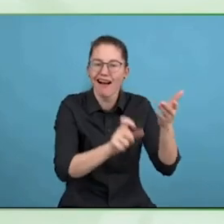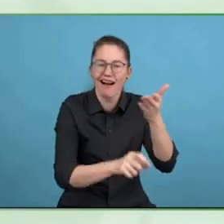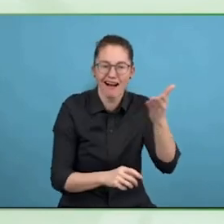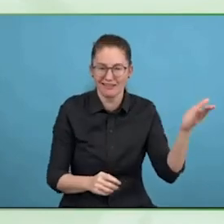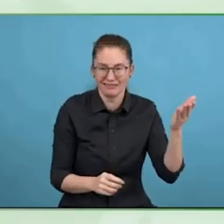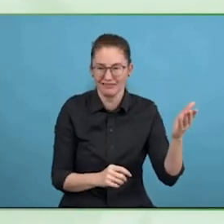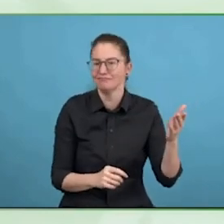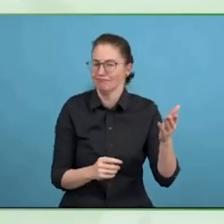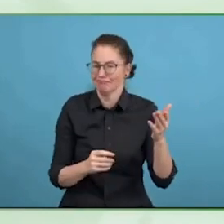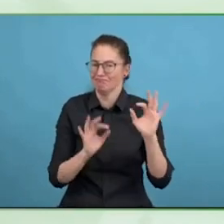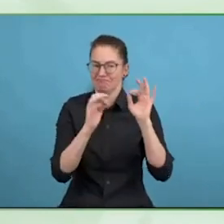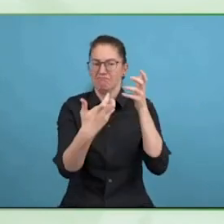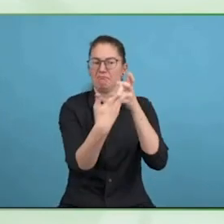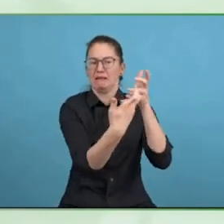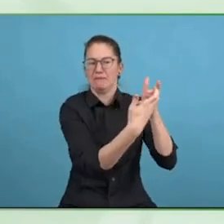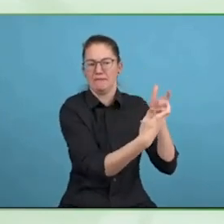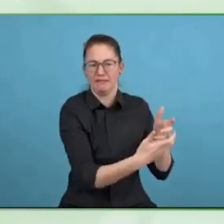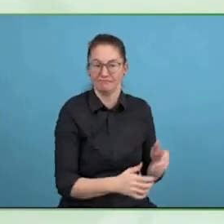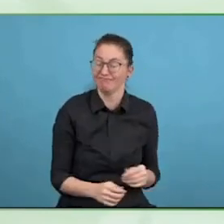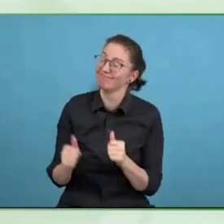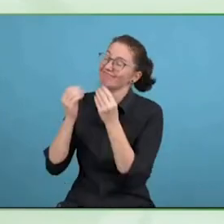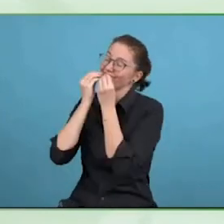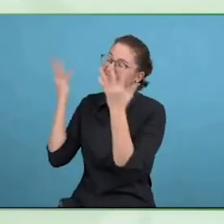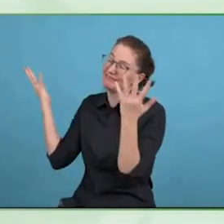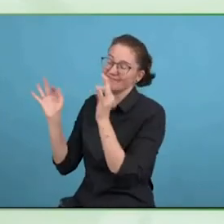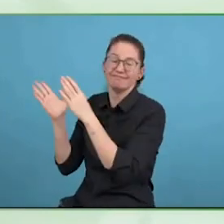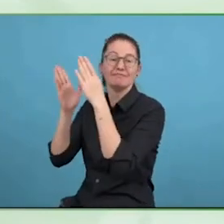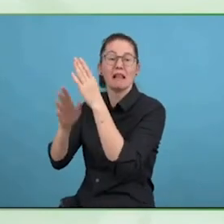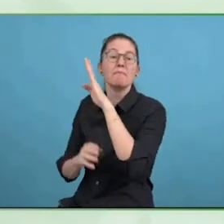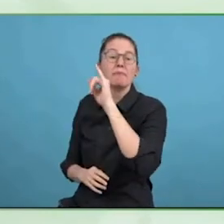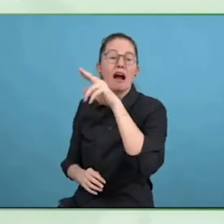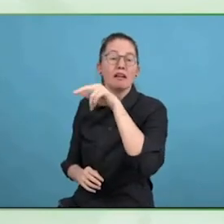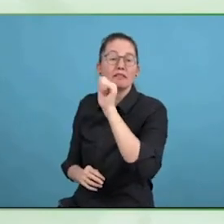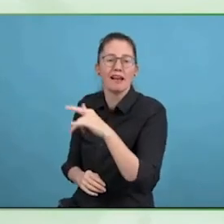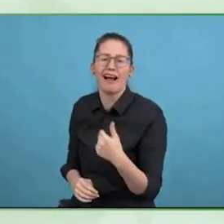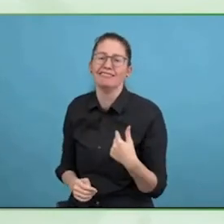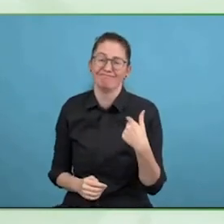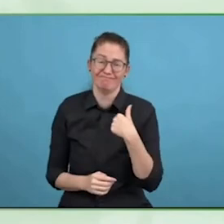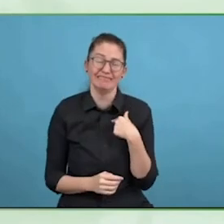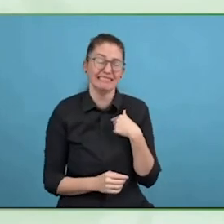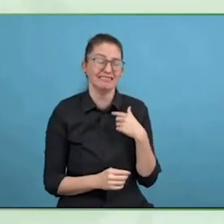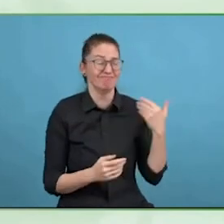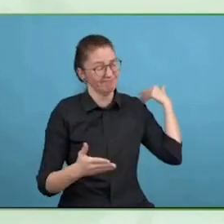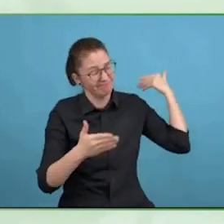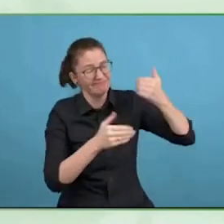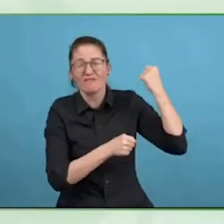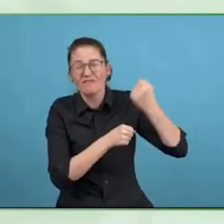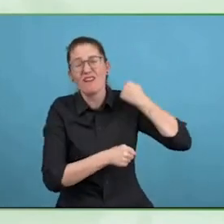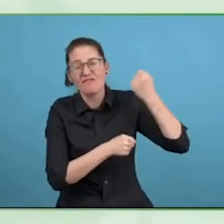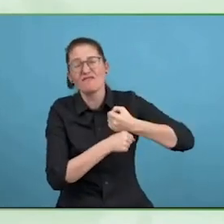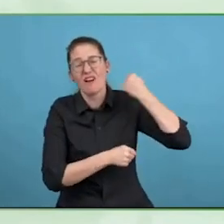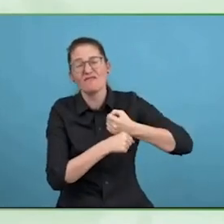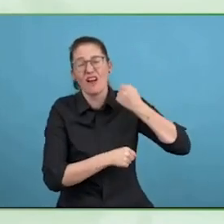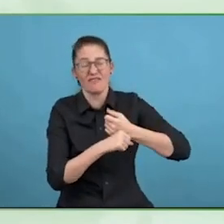That is what I am proud of. Great. I am just going to sum it up to say that you are two formidable